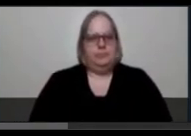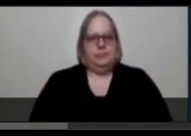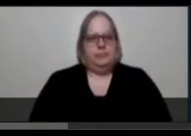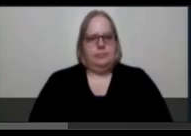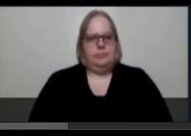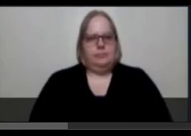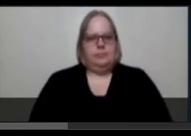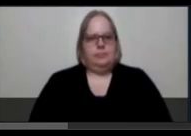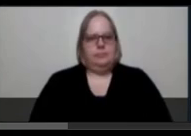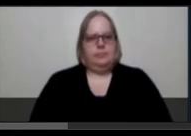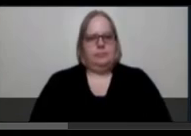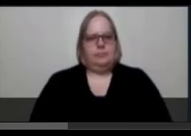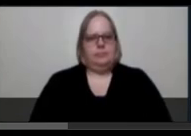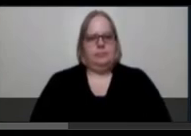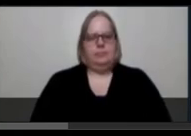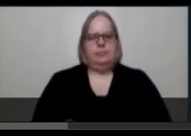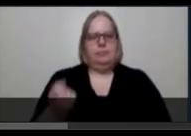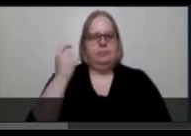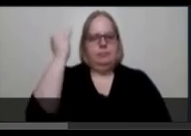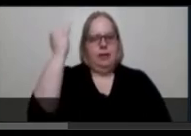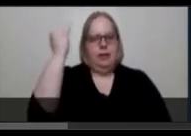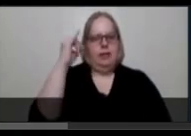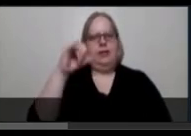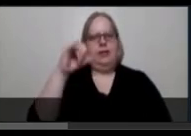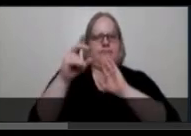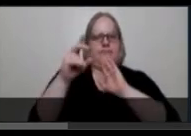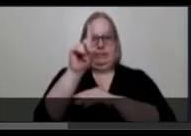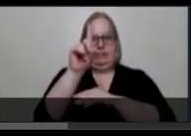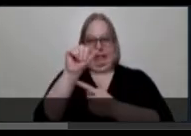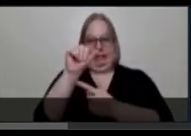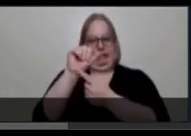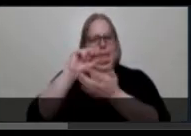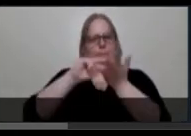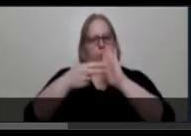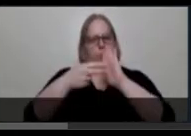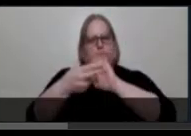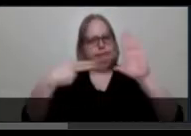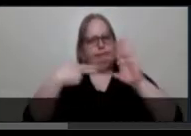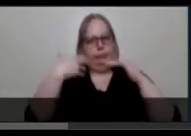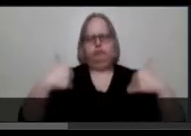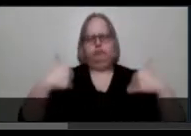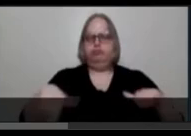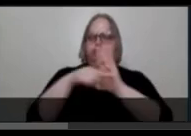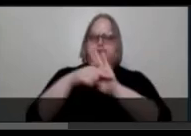The idea of disability is heavily stigmatized in our society-so much so that the word disability